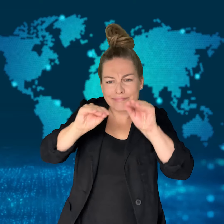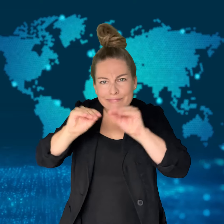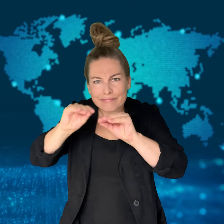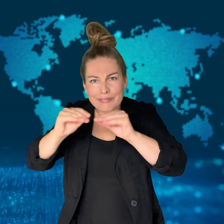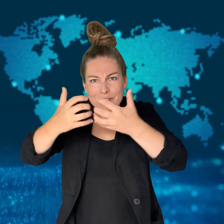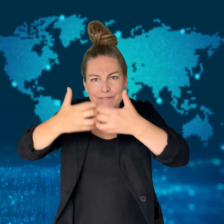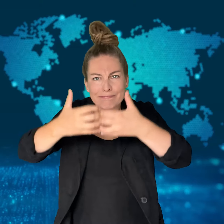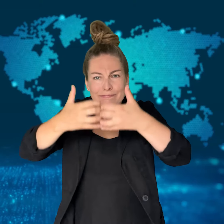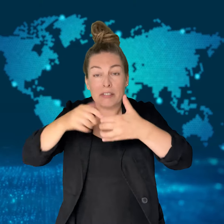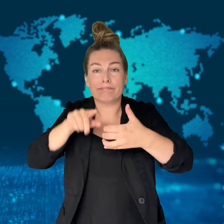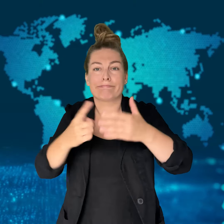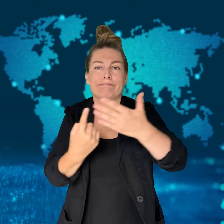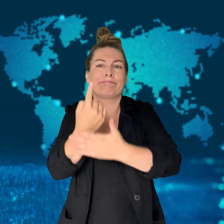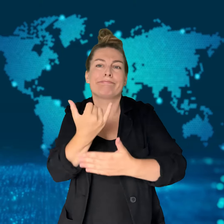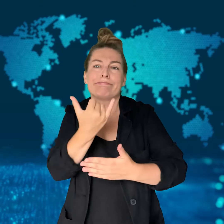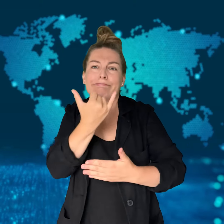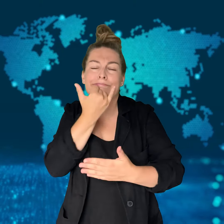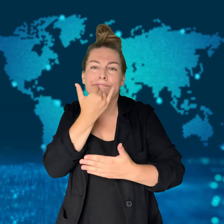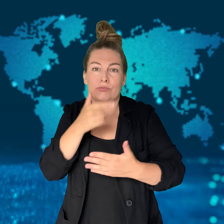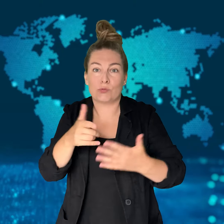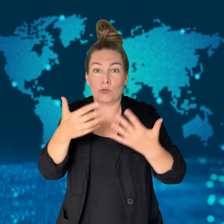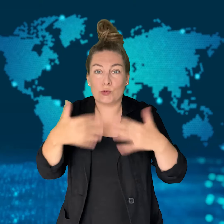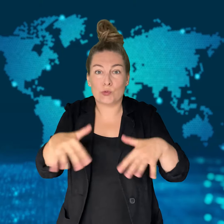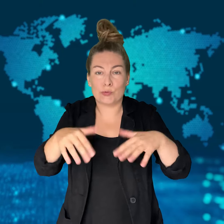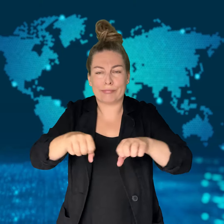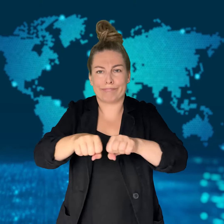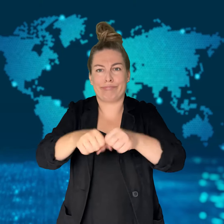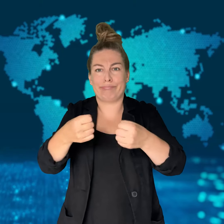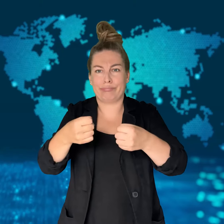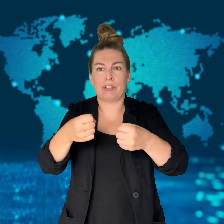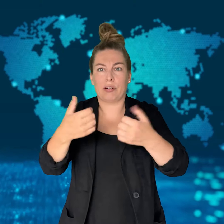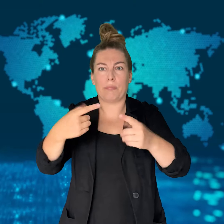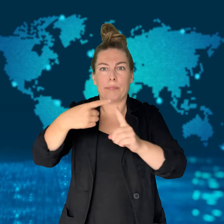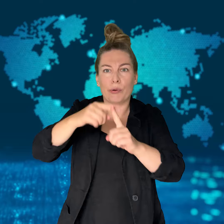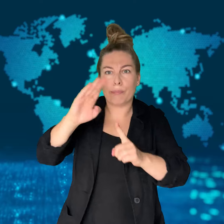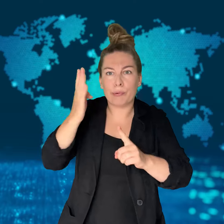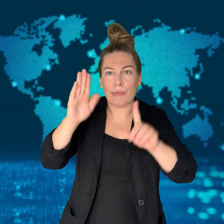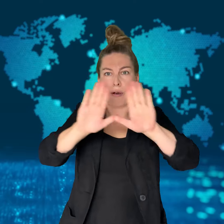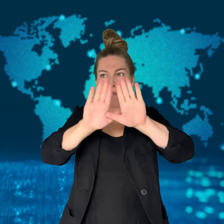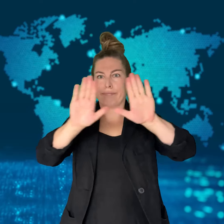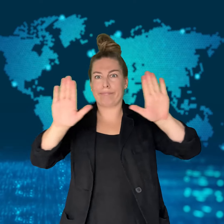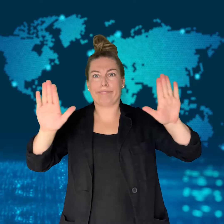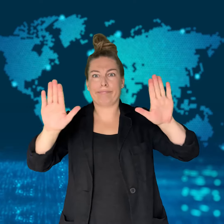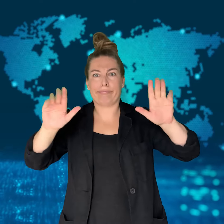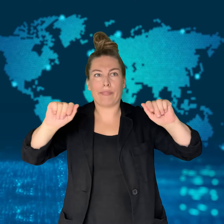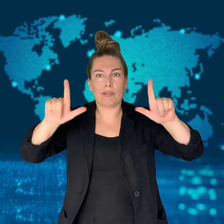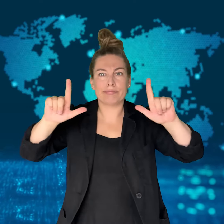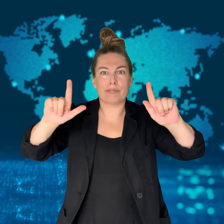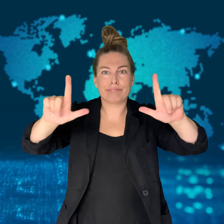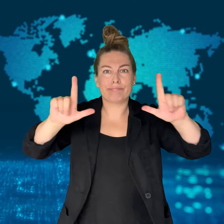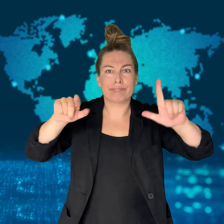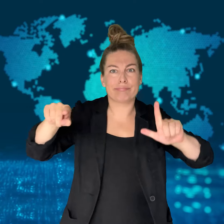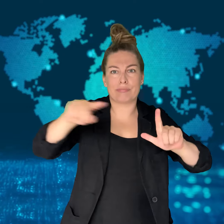The "logic error" led to "a system crash" and "blue screen."